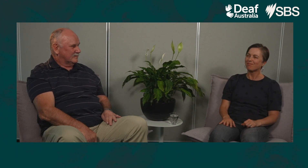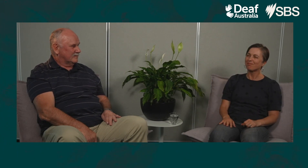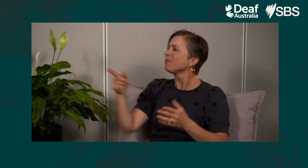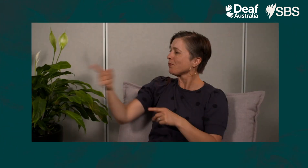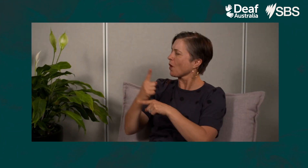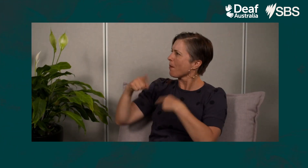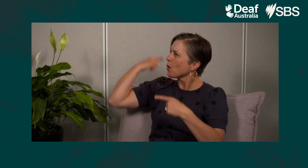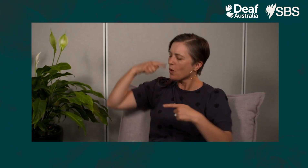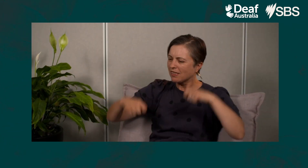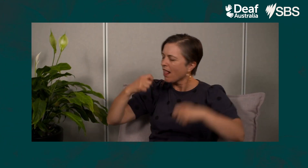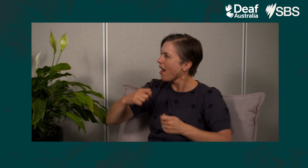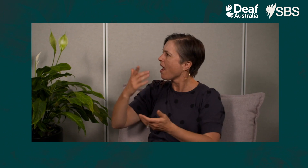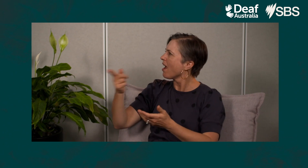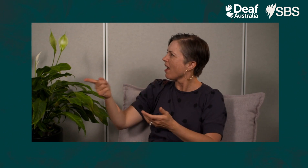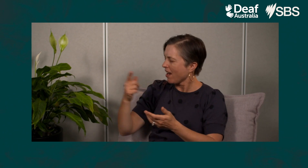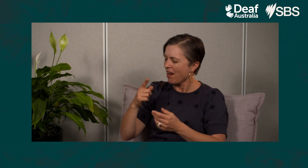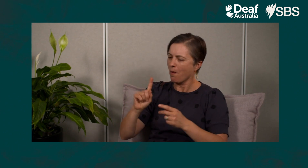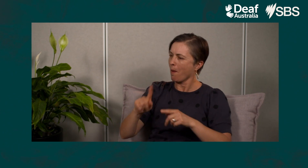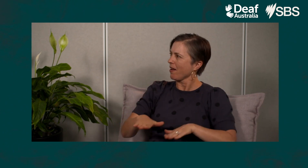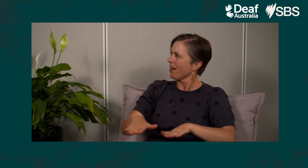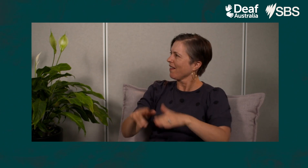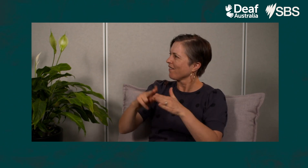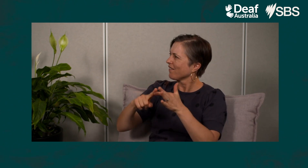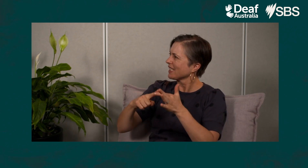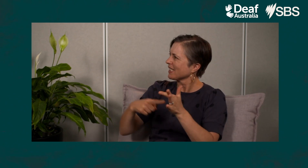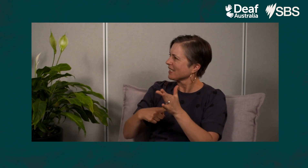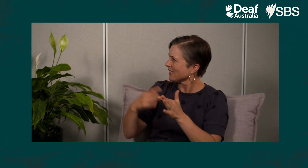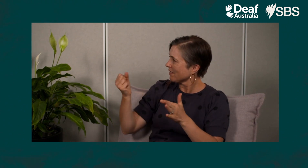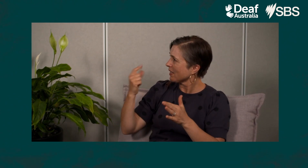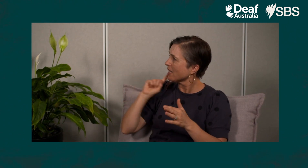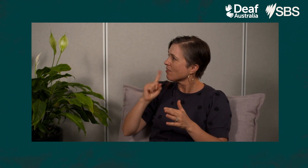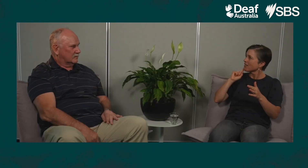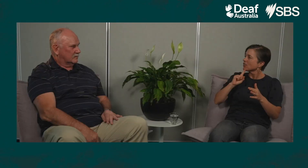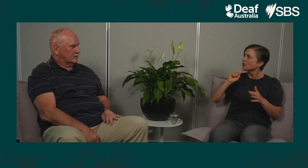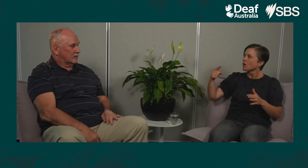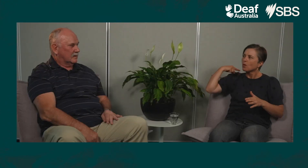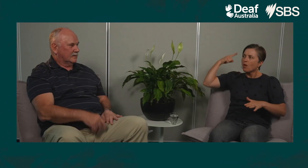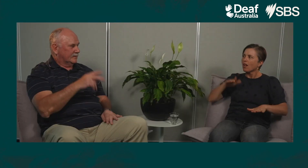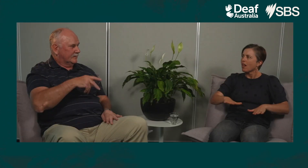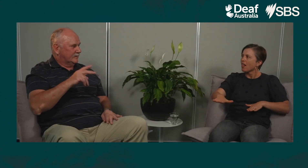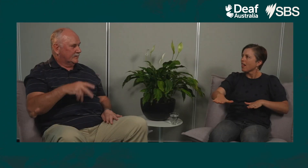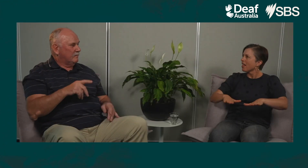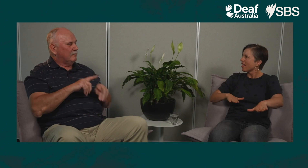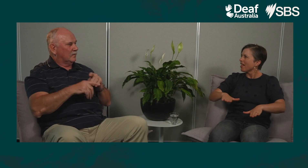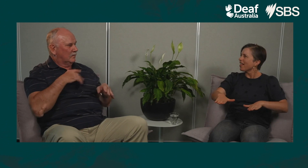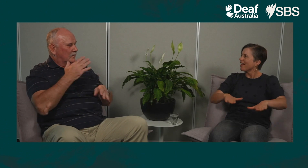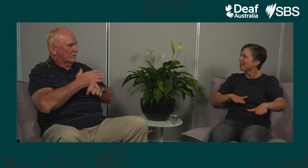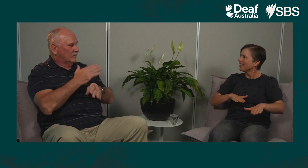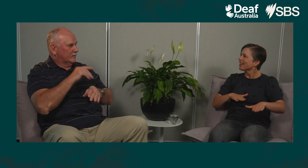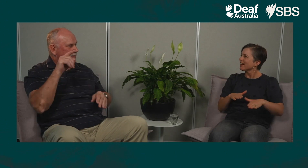So we have talked about dinner table noises. What about the noises you make with your feet? Have people told you that you are noisy? That happened time and time again.